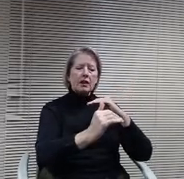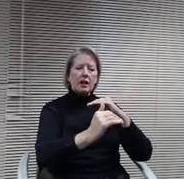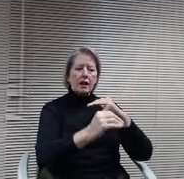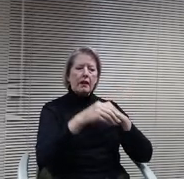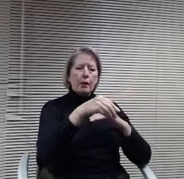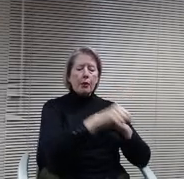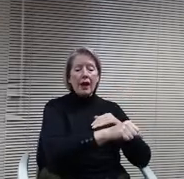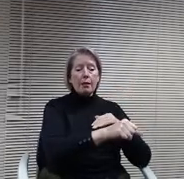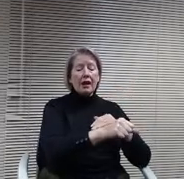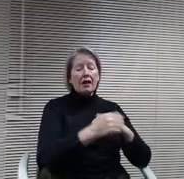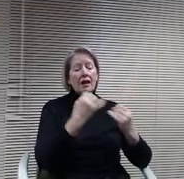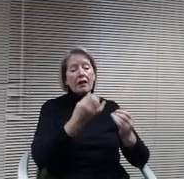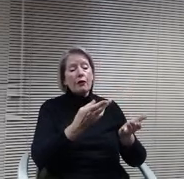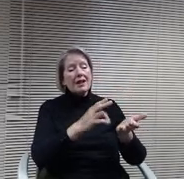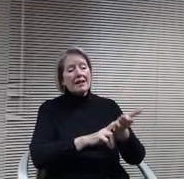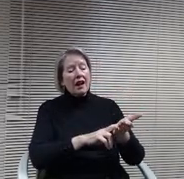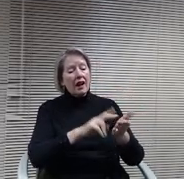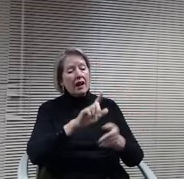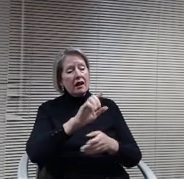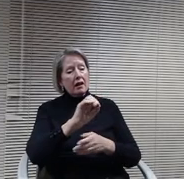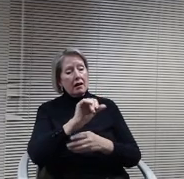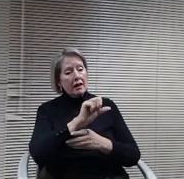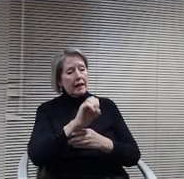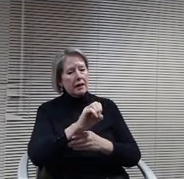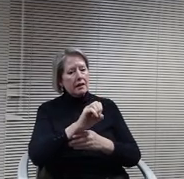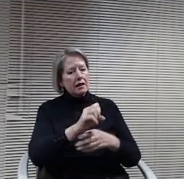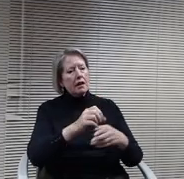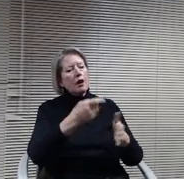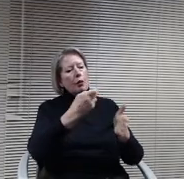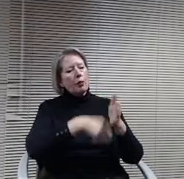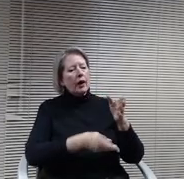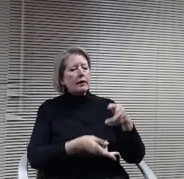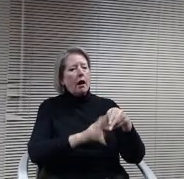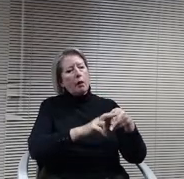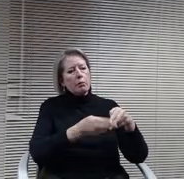Every year, and you know. So you have an increase in cost, but